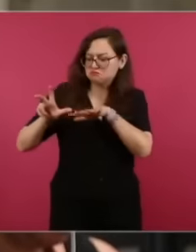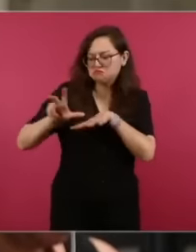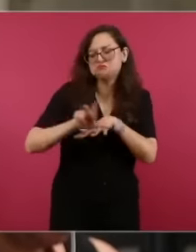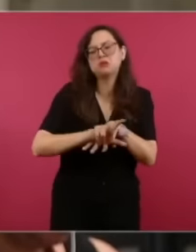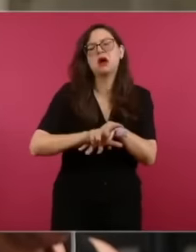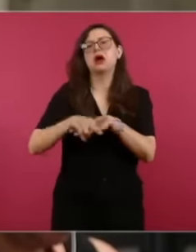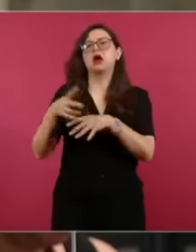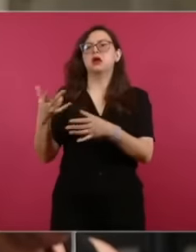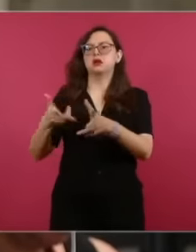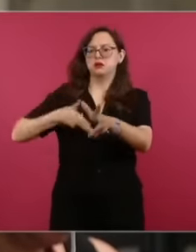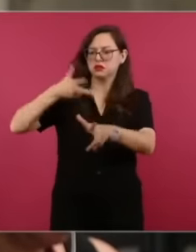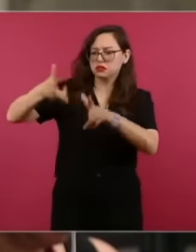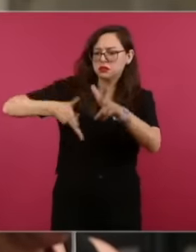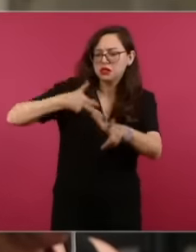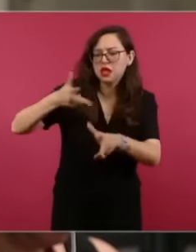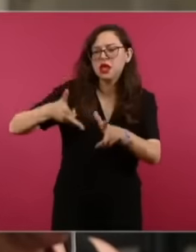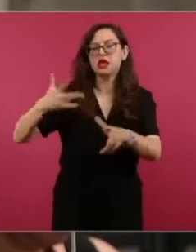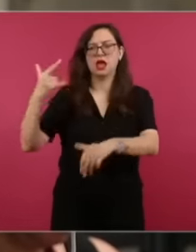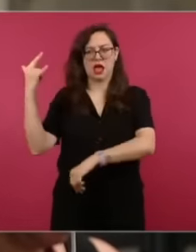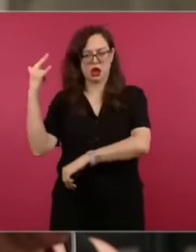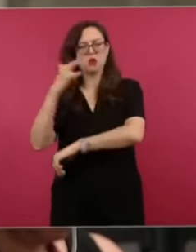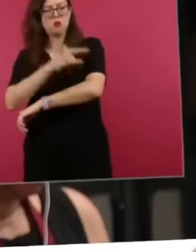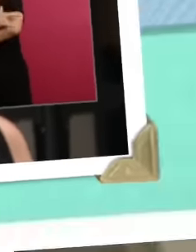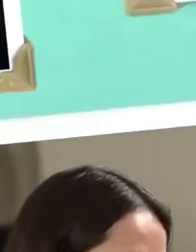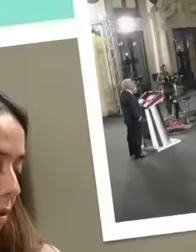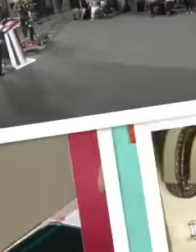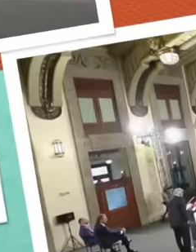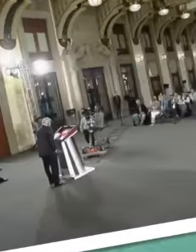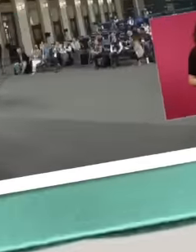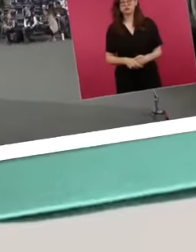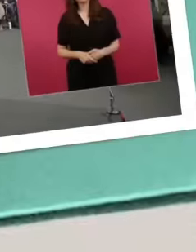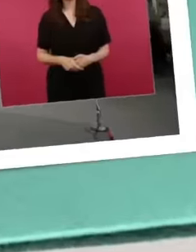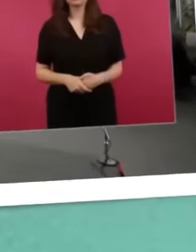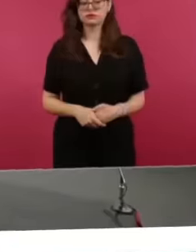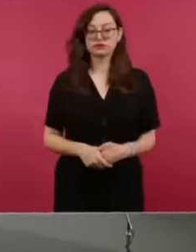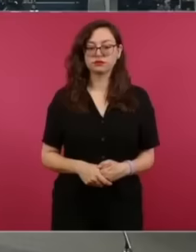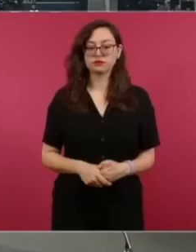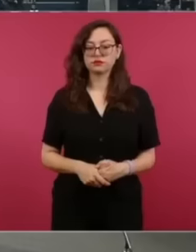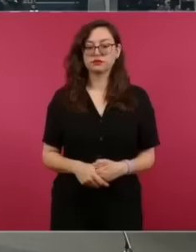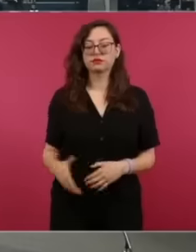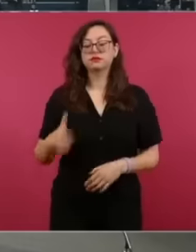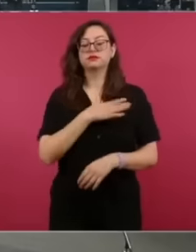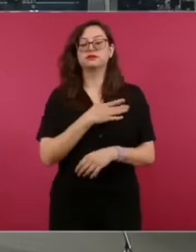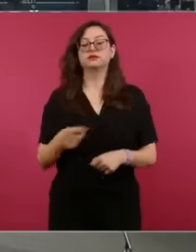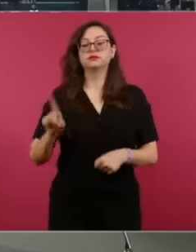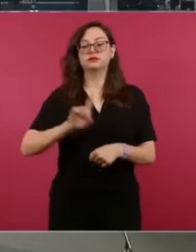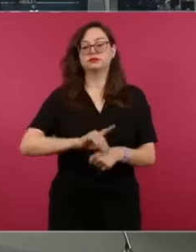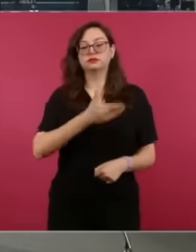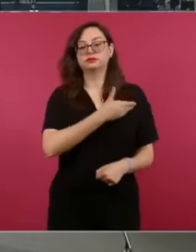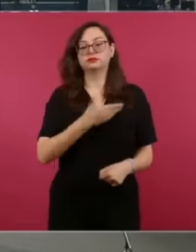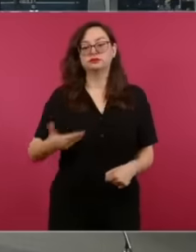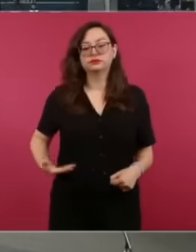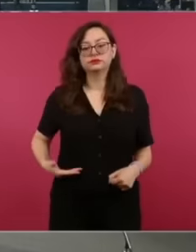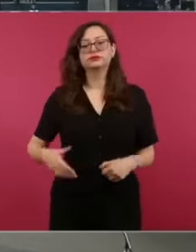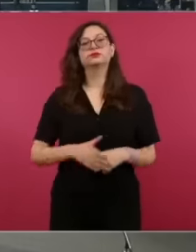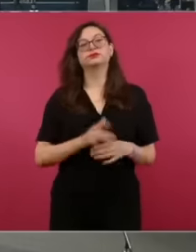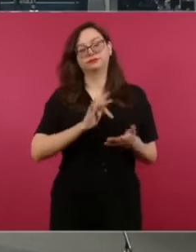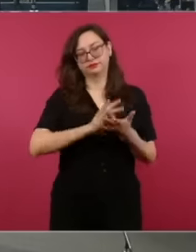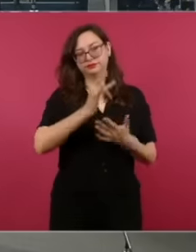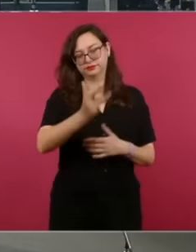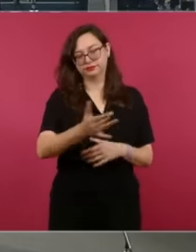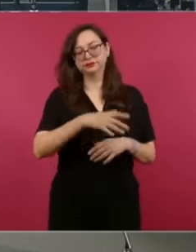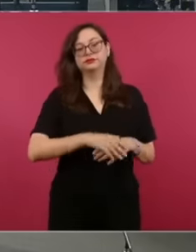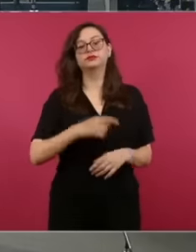Mexico Good morning president Thank you for the space My name is Andrea Navarro I am